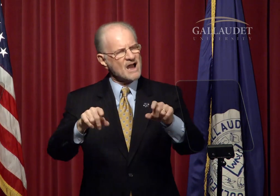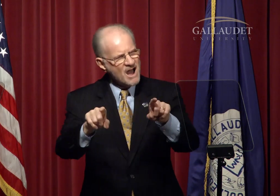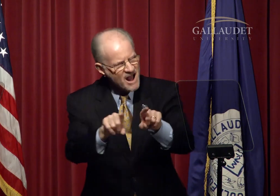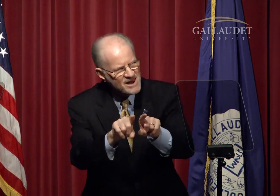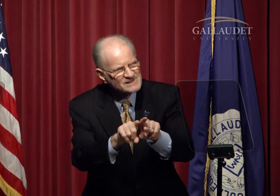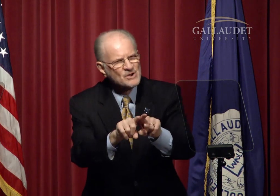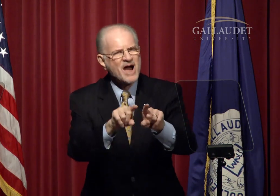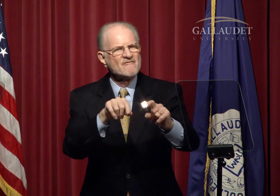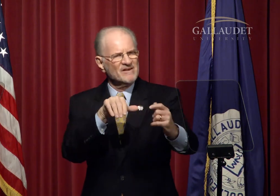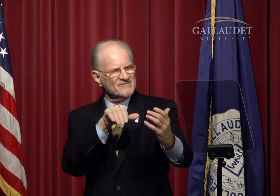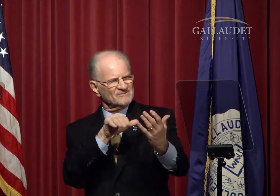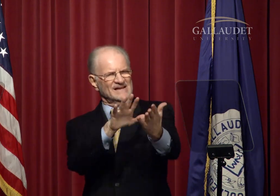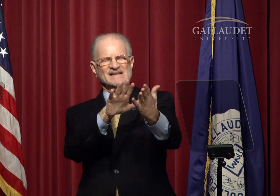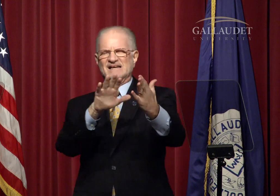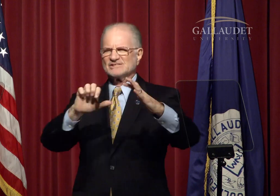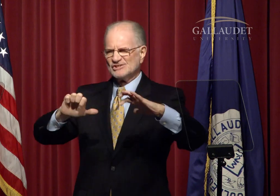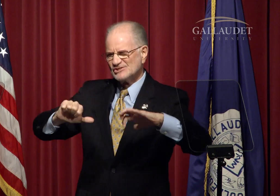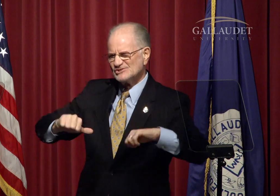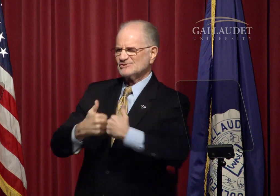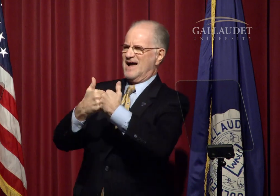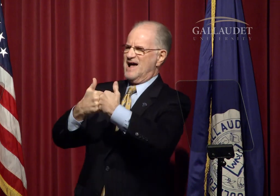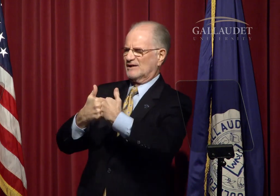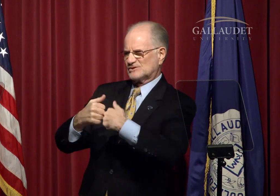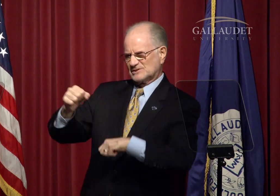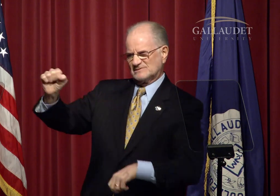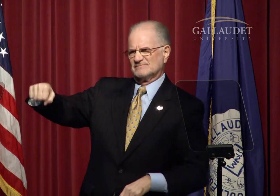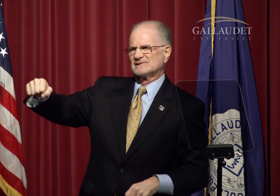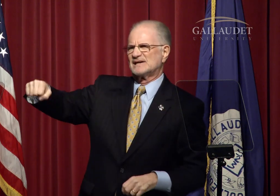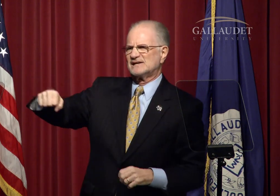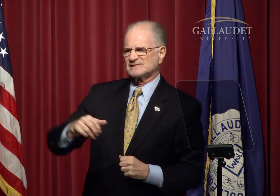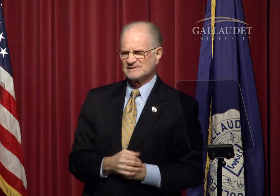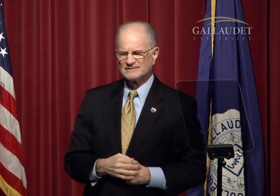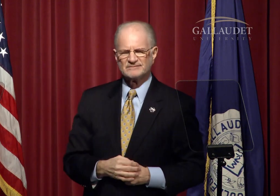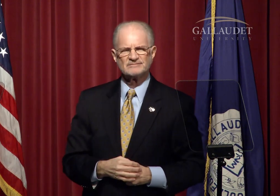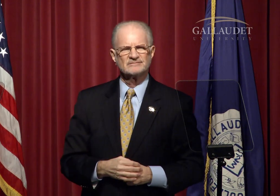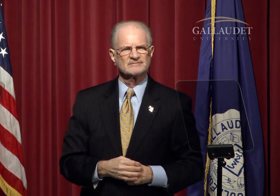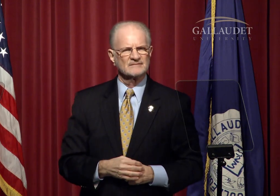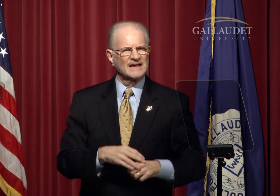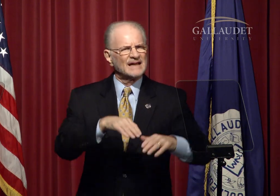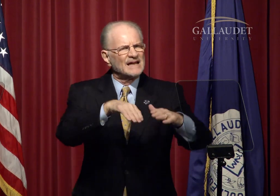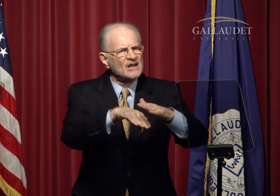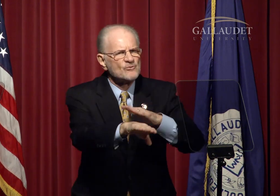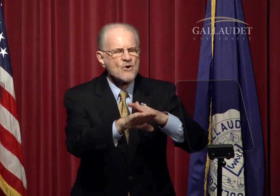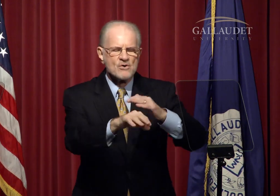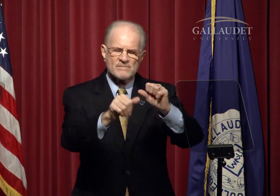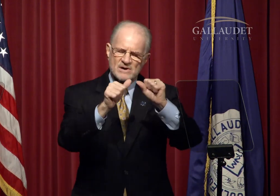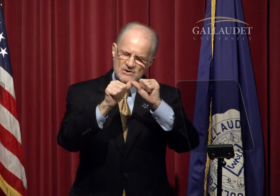We also have faced challenges.